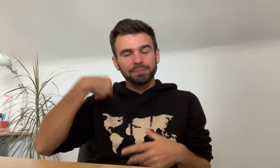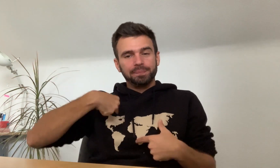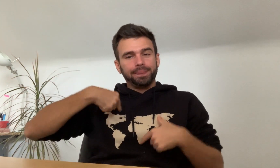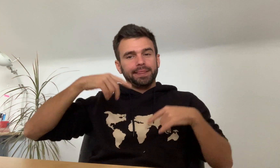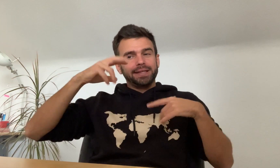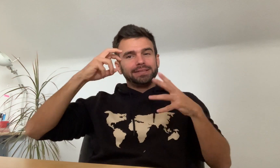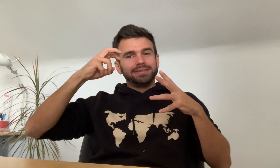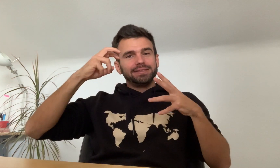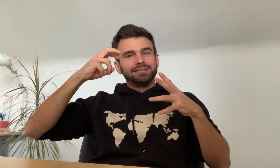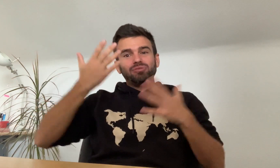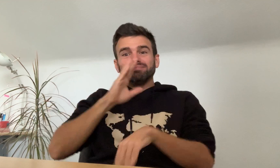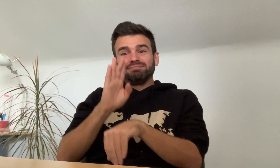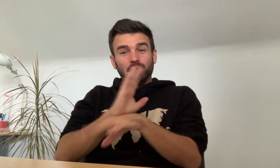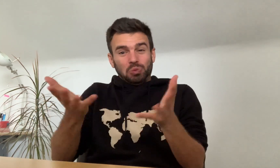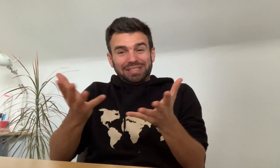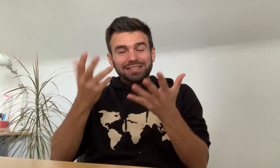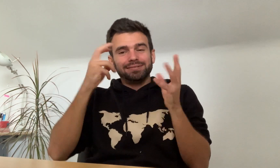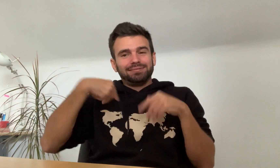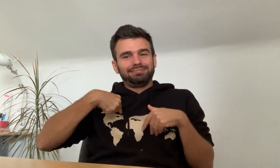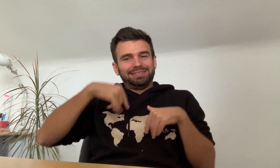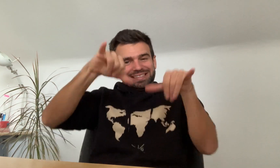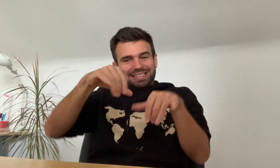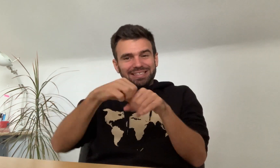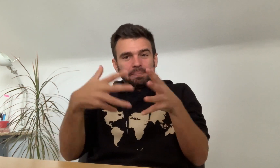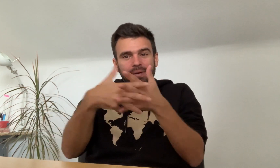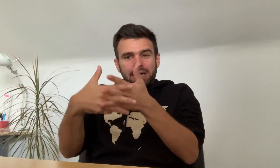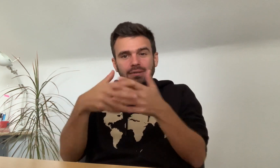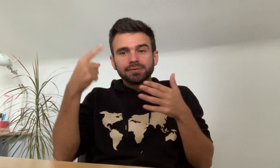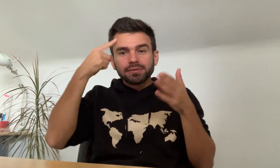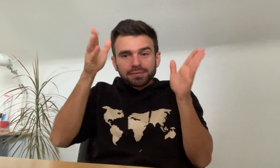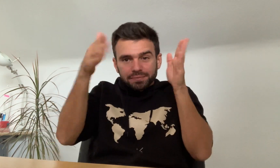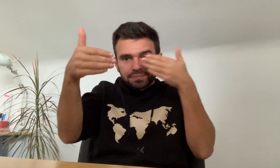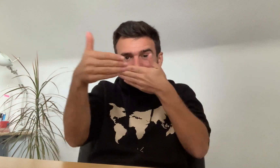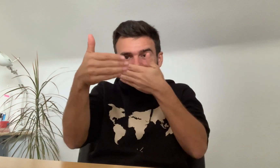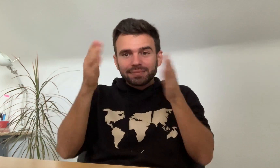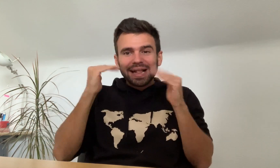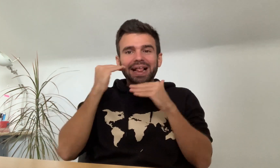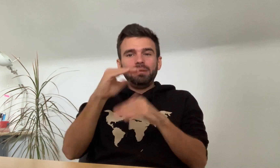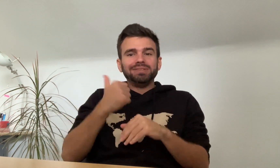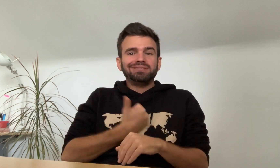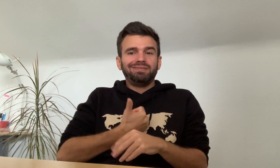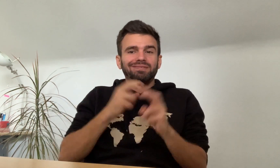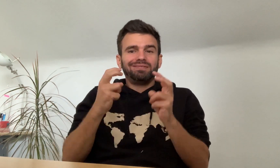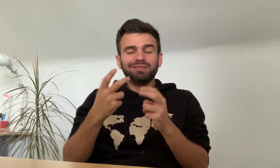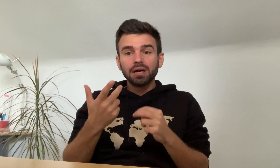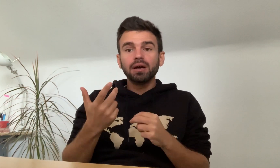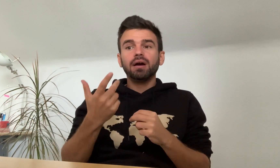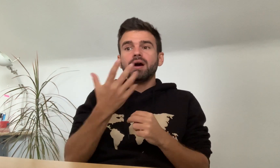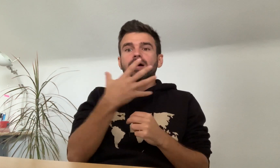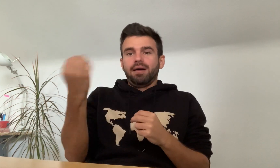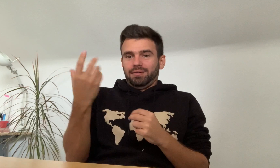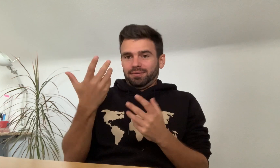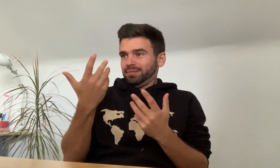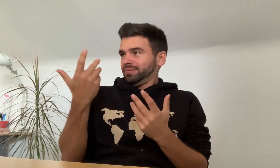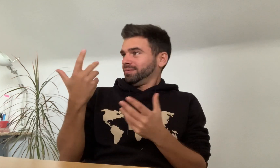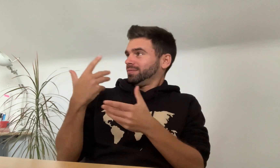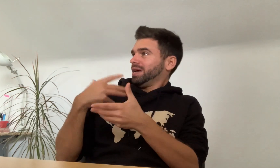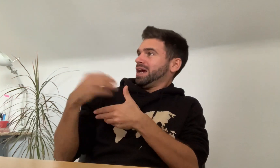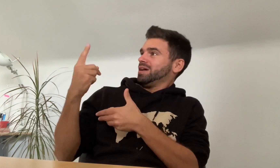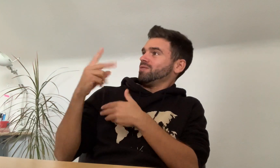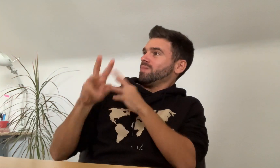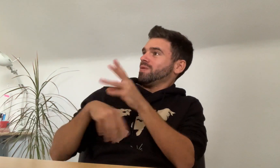I felt narrow minded and limited from staying in the USA and after going out